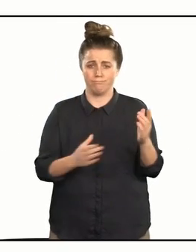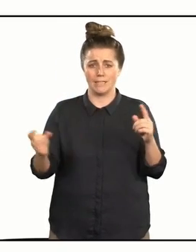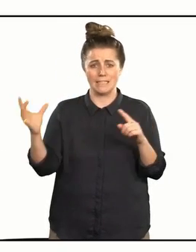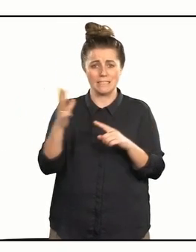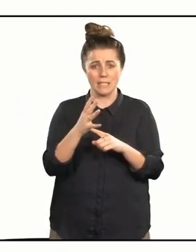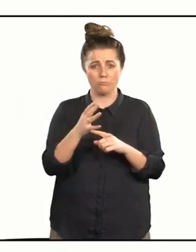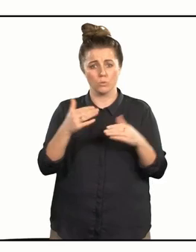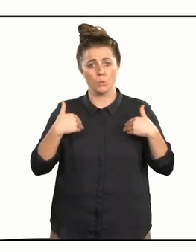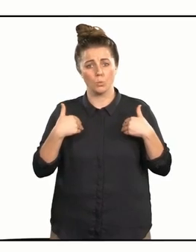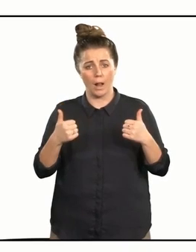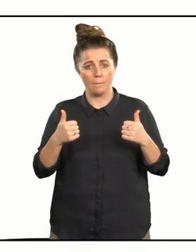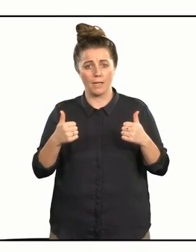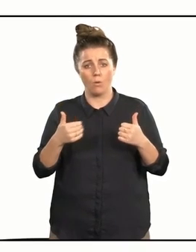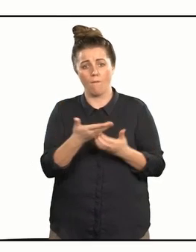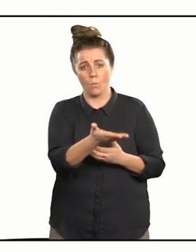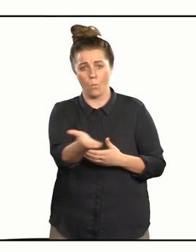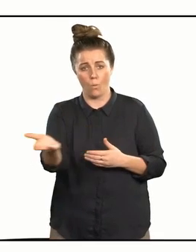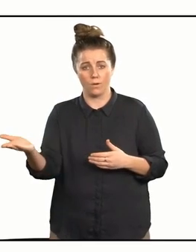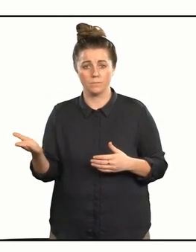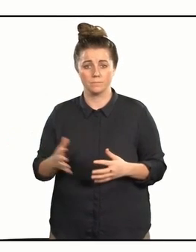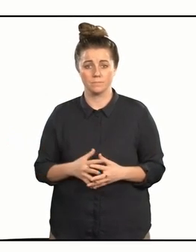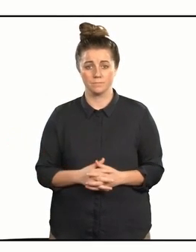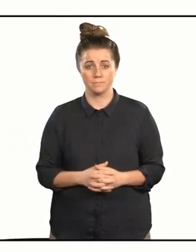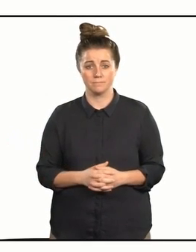well-being and the oranga — health — of everybody.